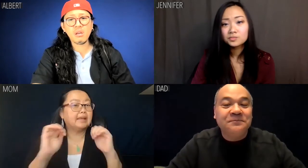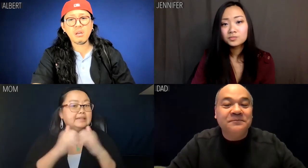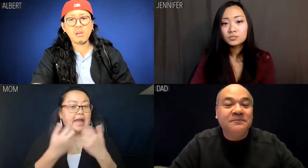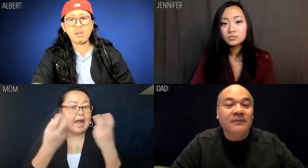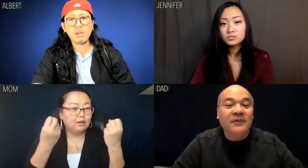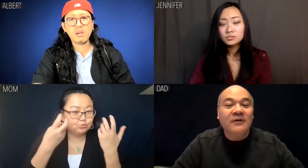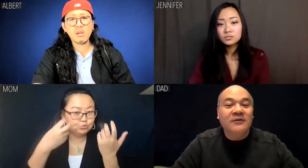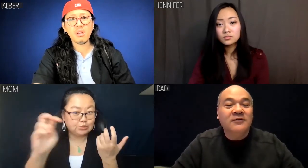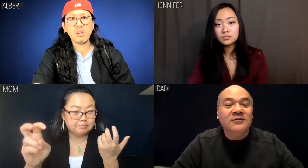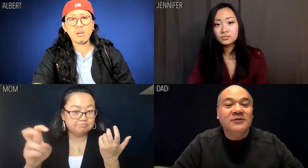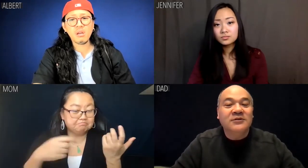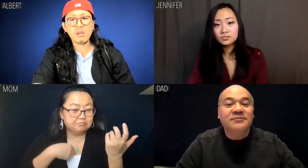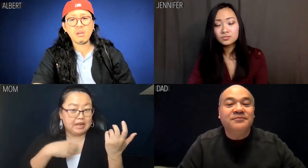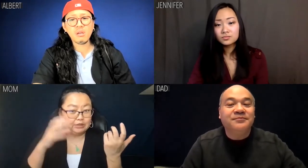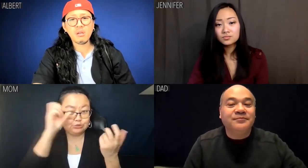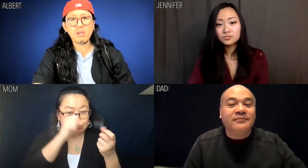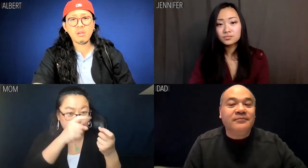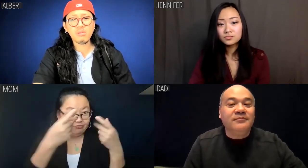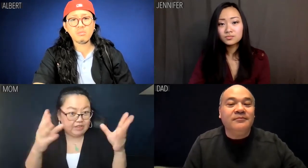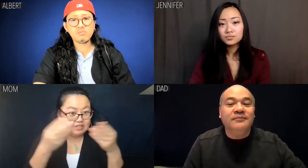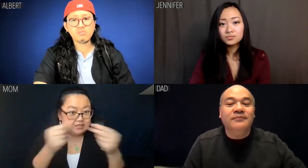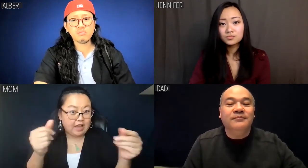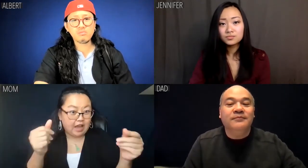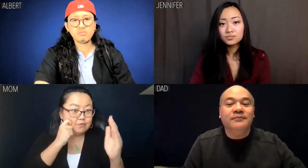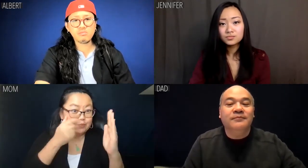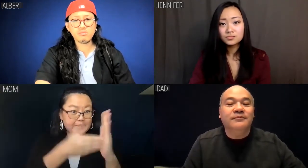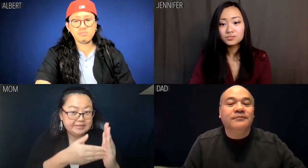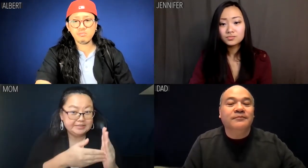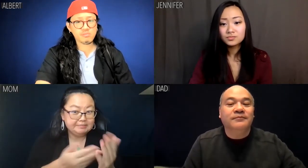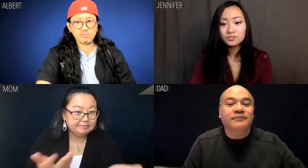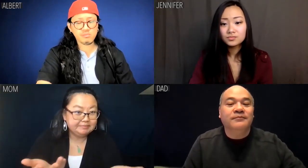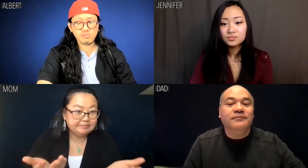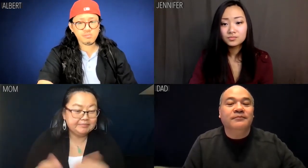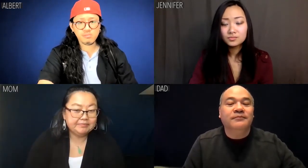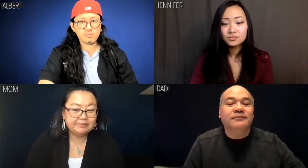Mom: So how was your trip? I assume you solved racism.